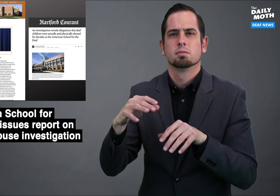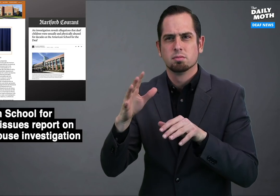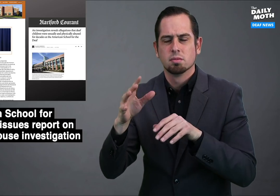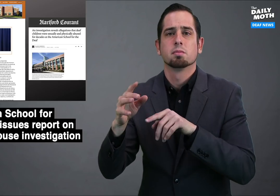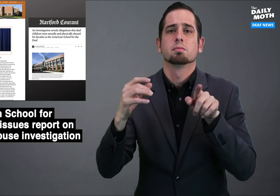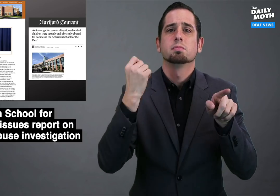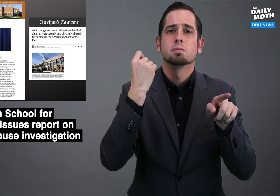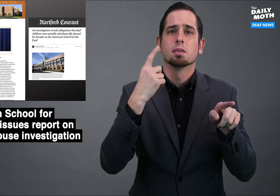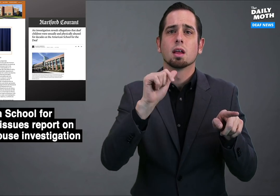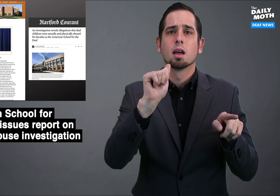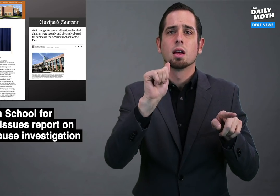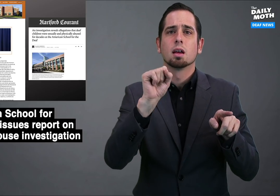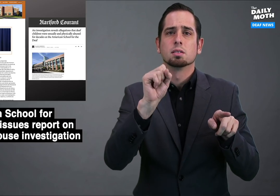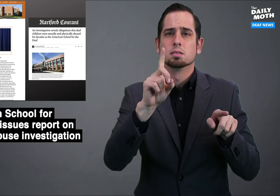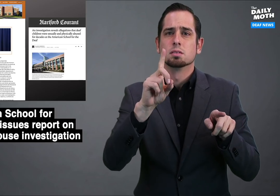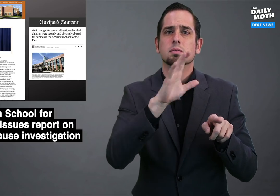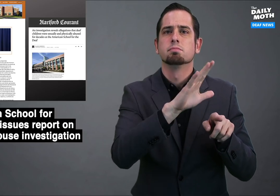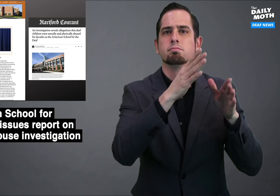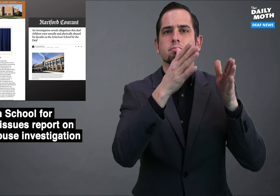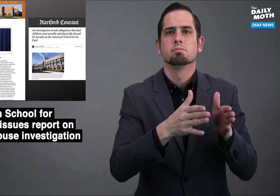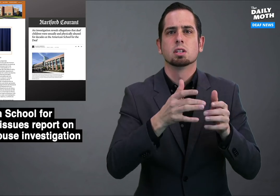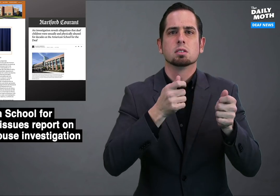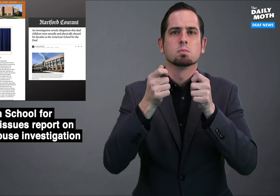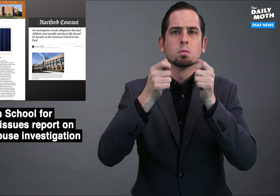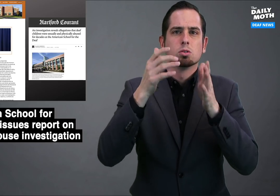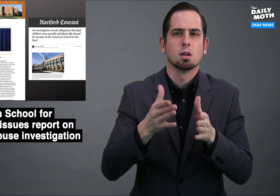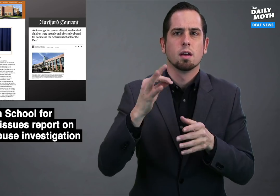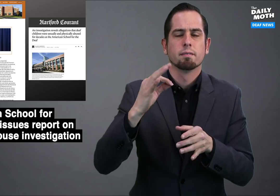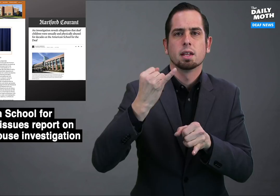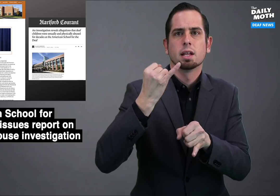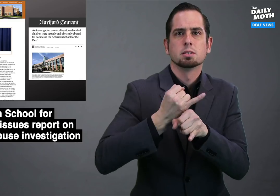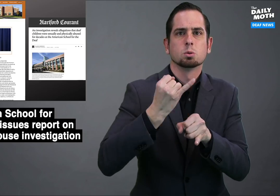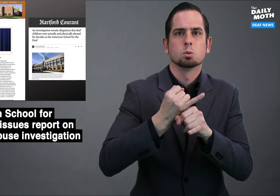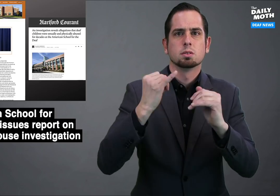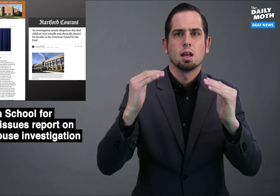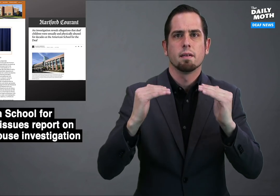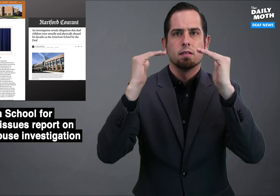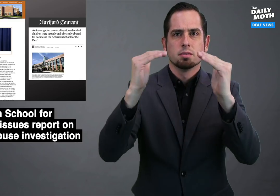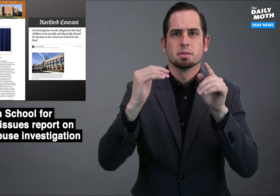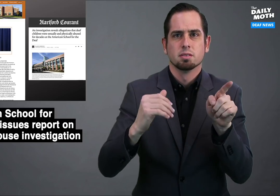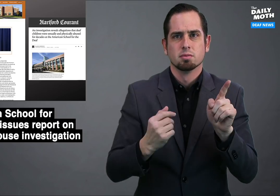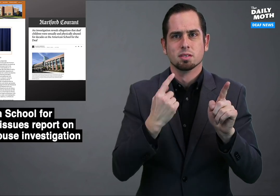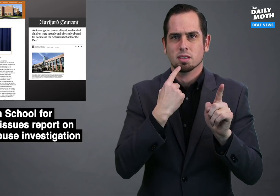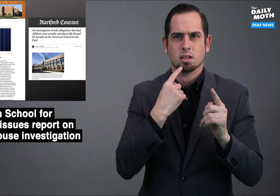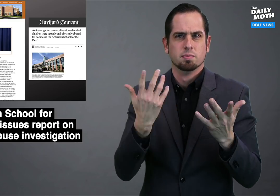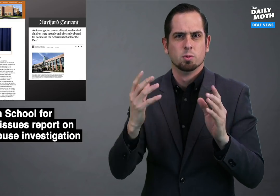but ASD's director of institutional advancement said